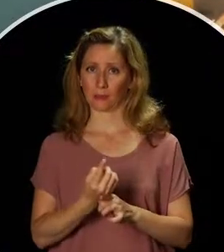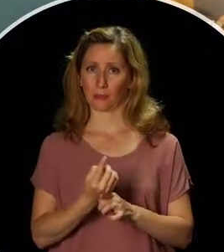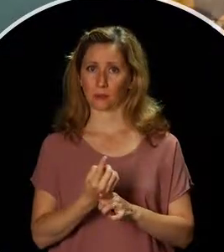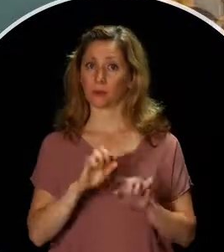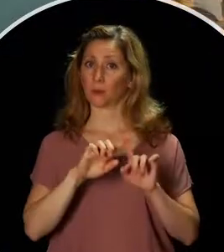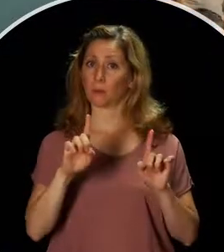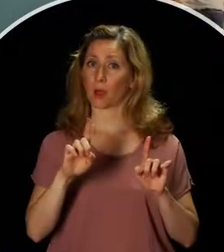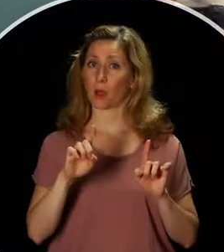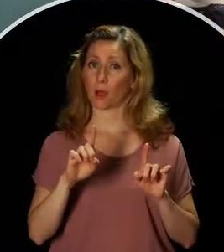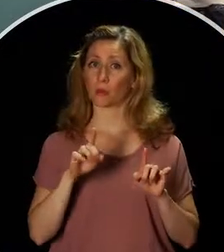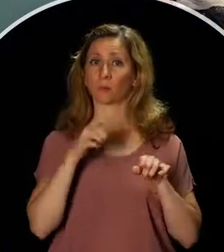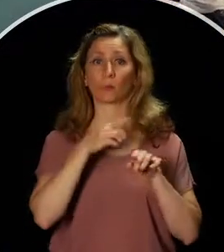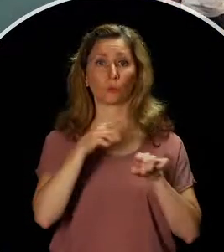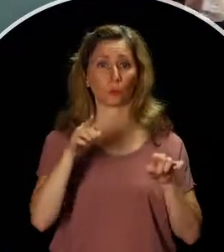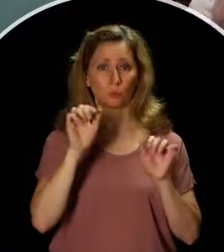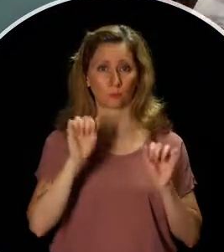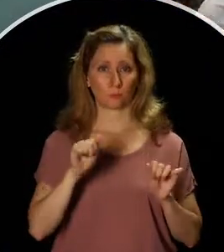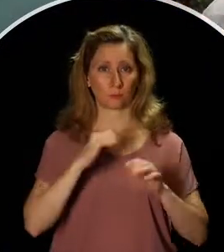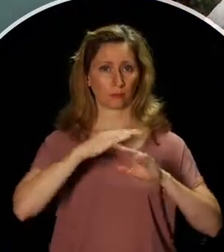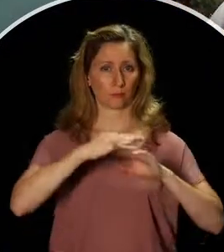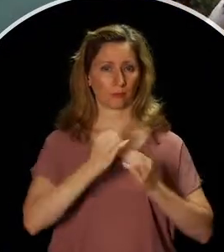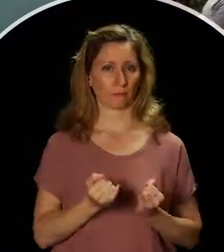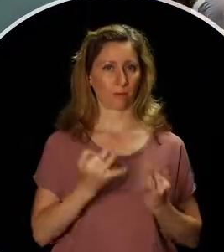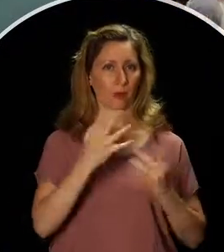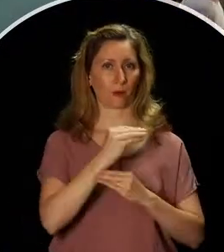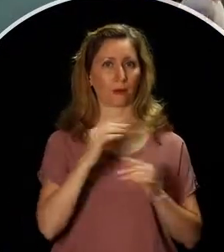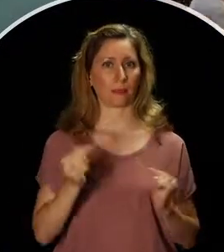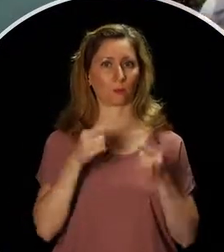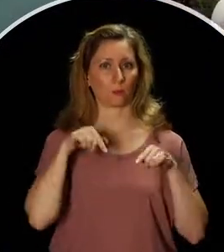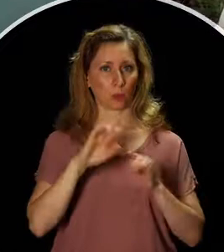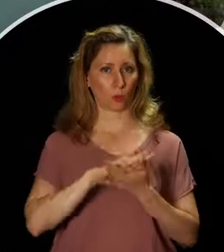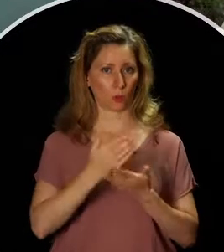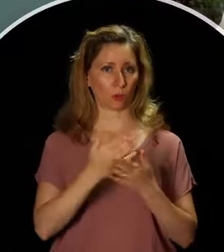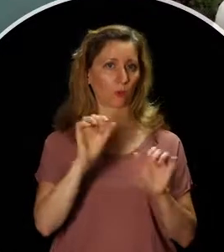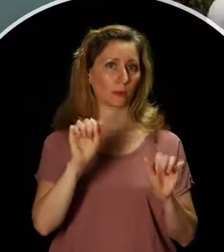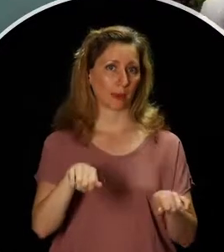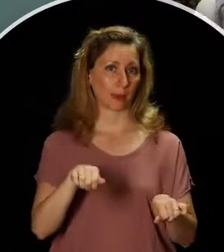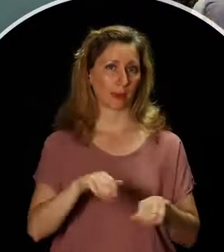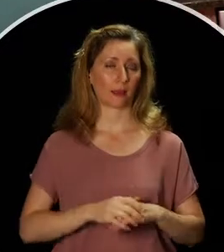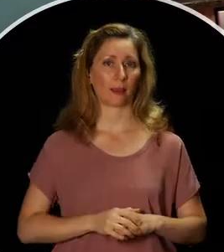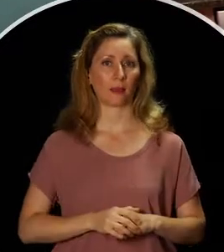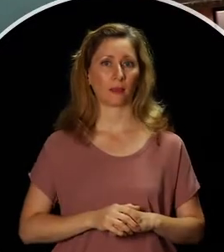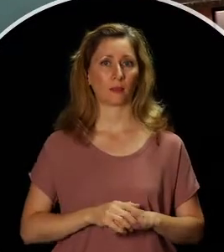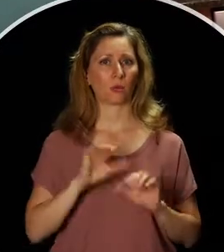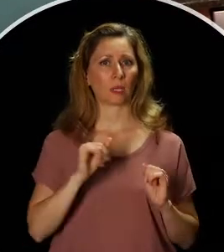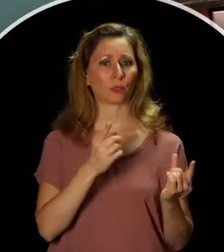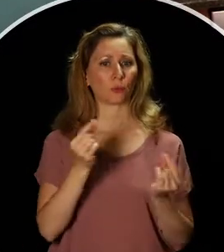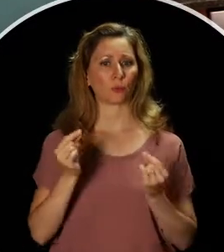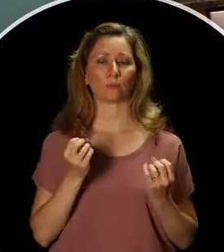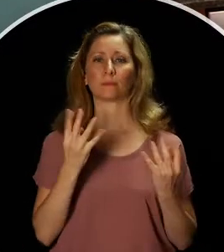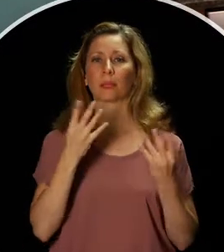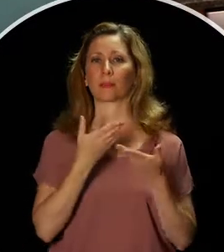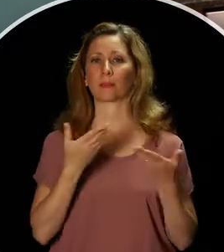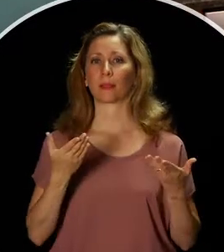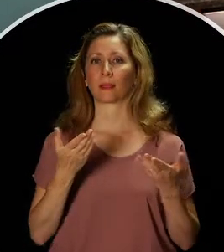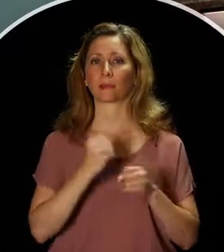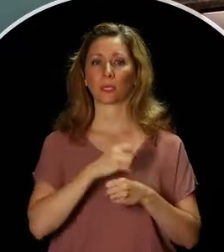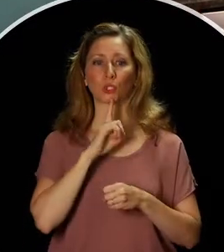The good news is that you can prevent fires and injuries when cooking. There are many things you can do to make your kitchen safer